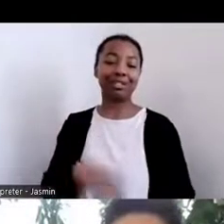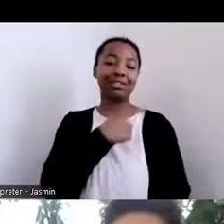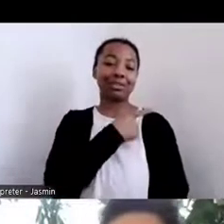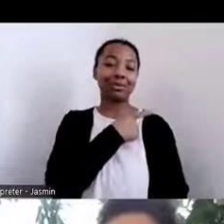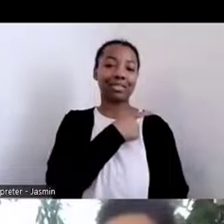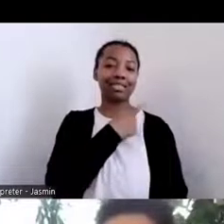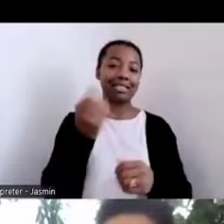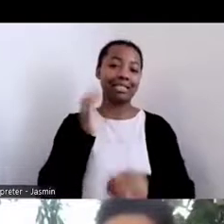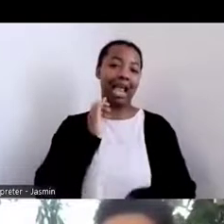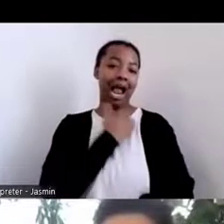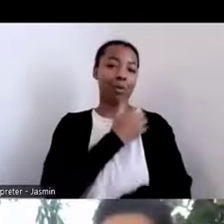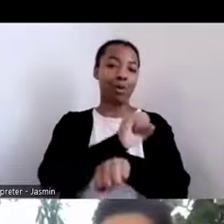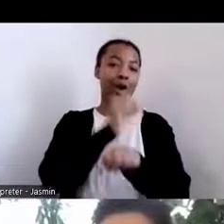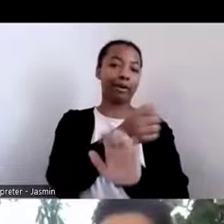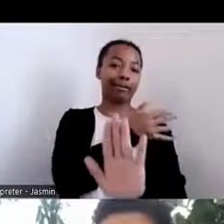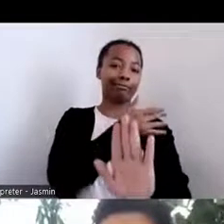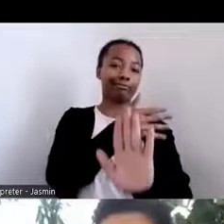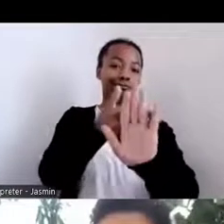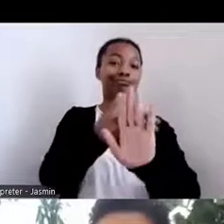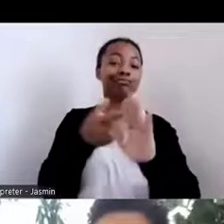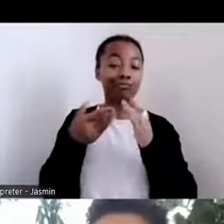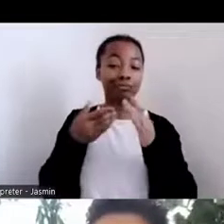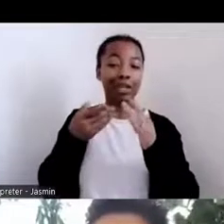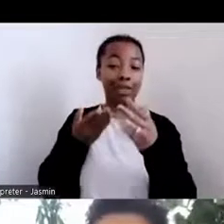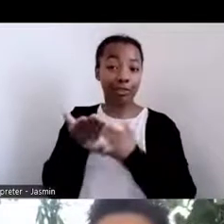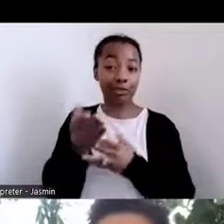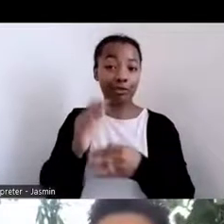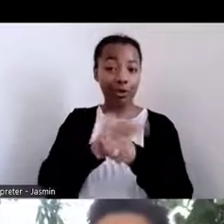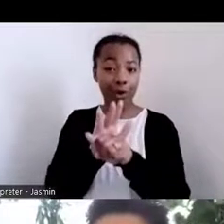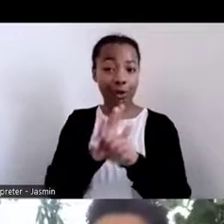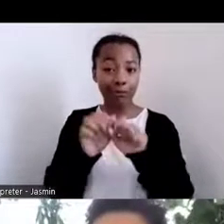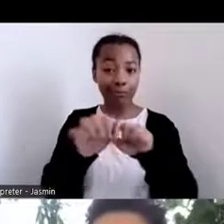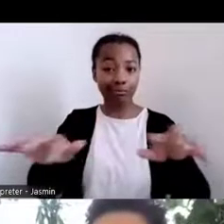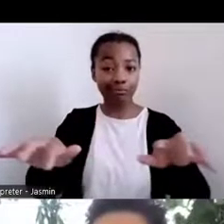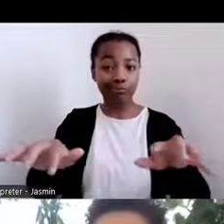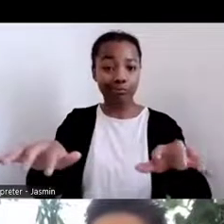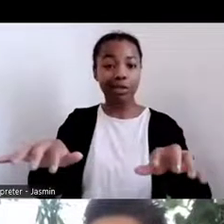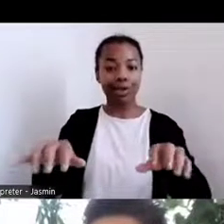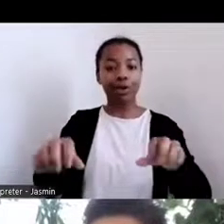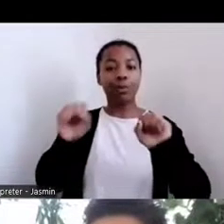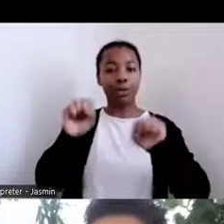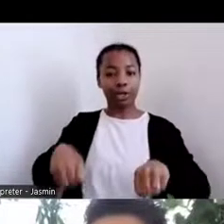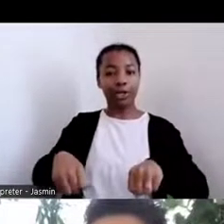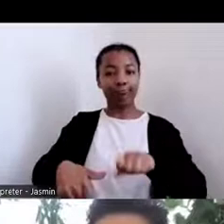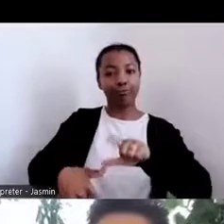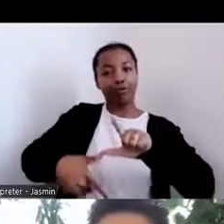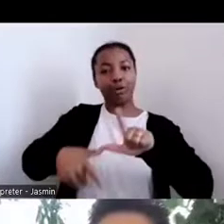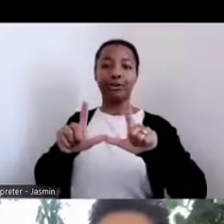through the pandemic, we were able to renew the act as it had a sunset clause of 2020.